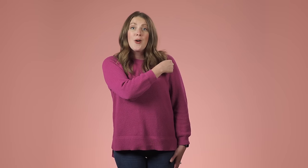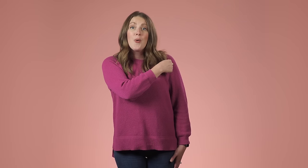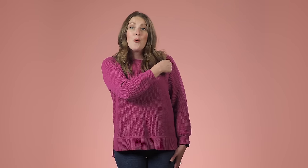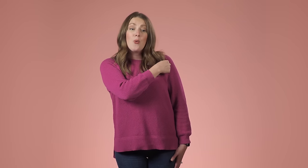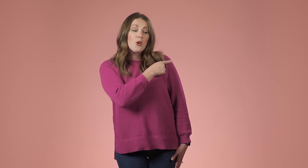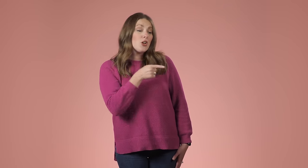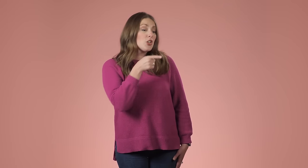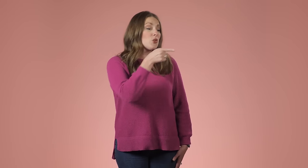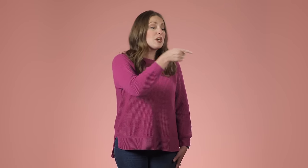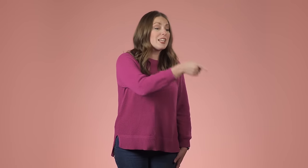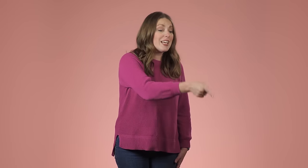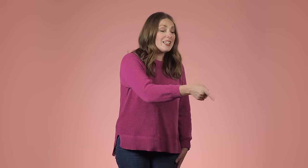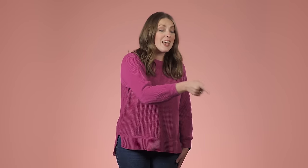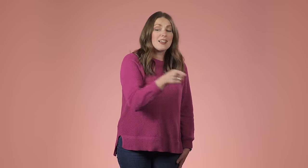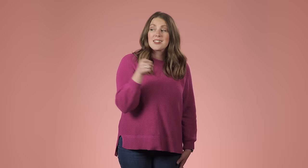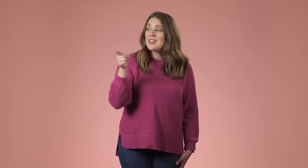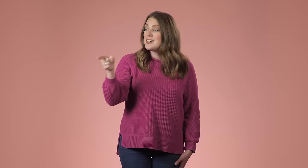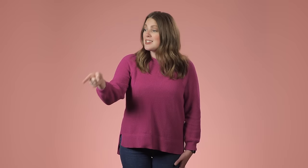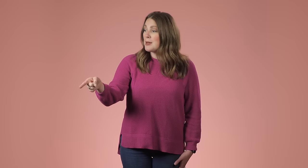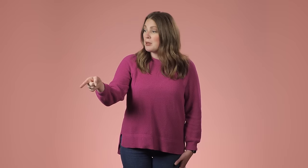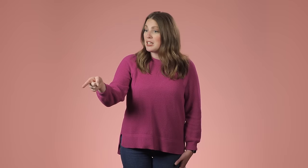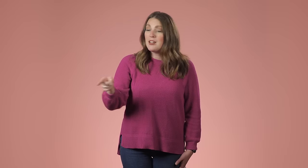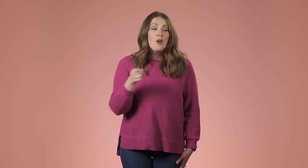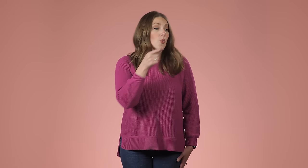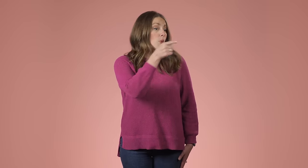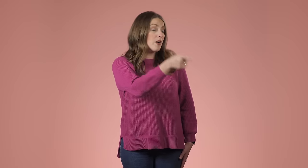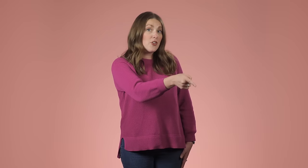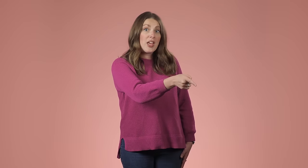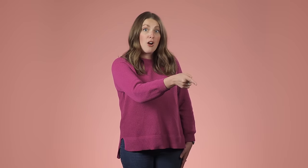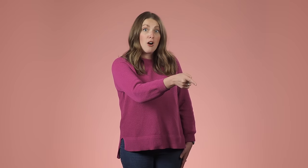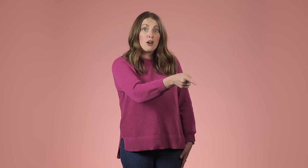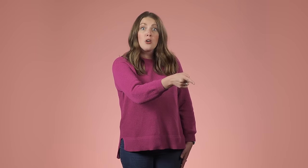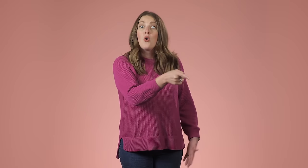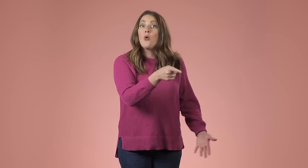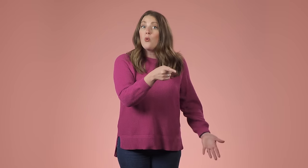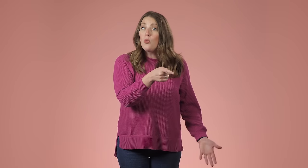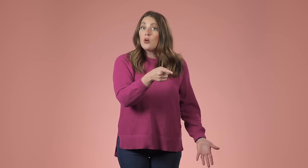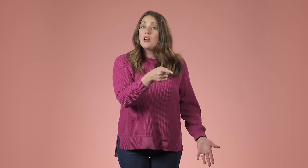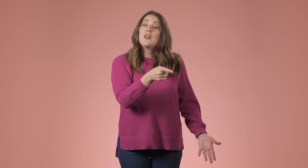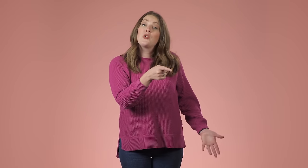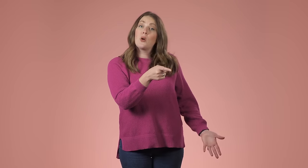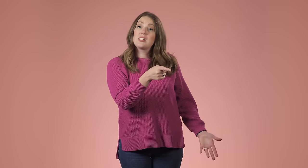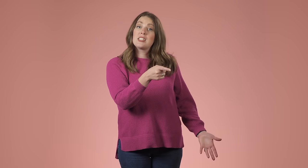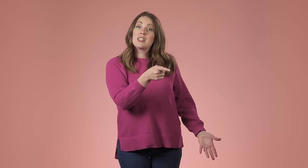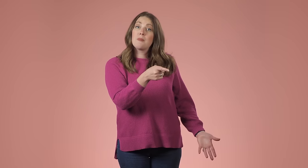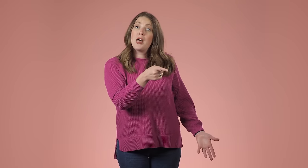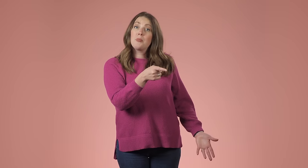'Ours' comes around from shoulder to shoulder and then you can point it to different people meaning,